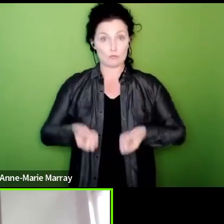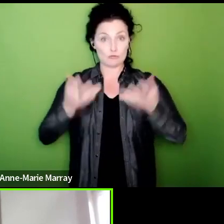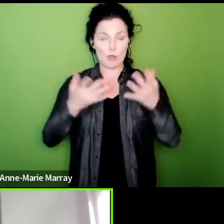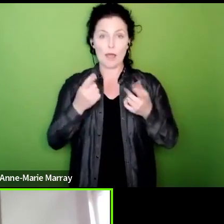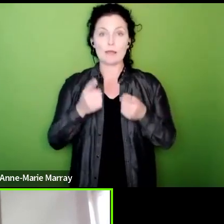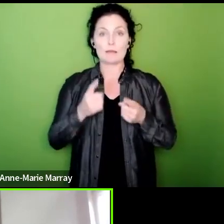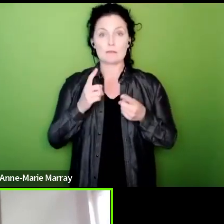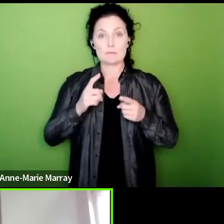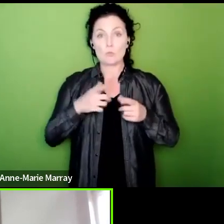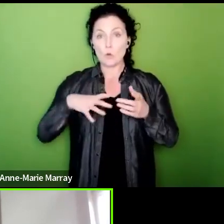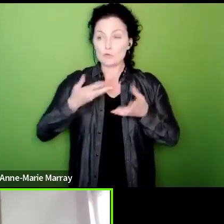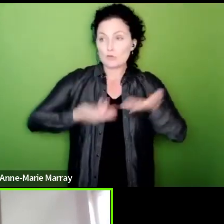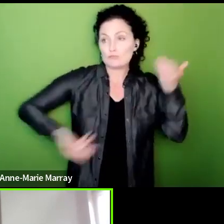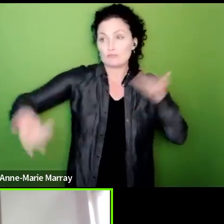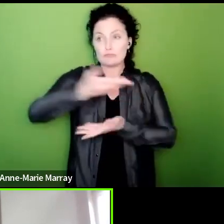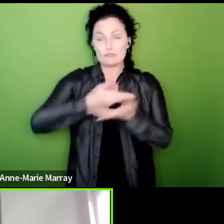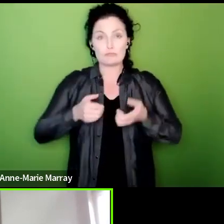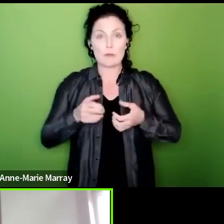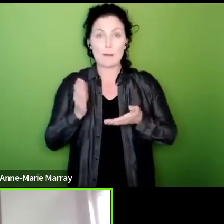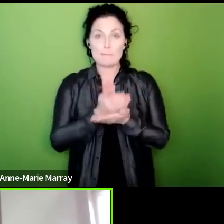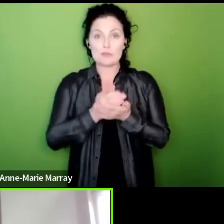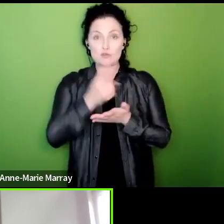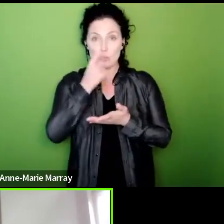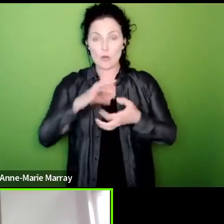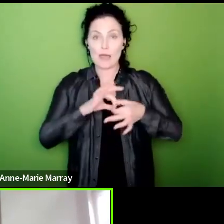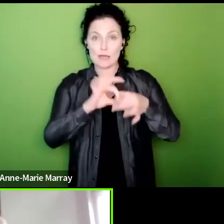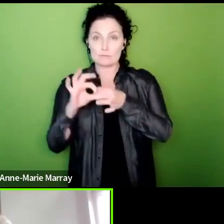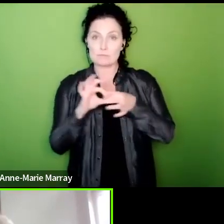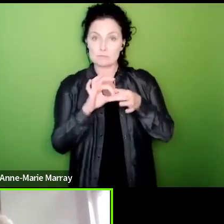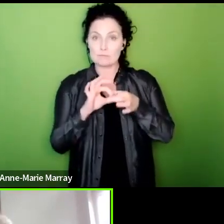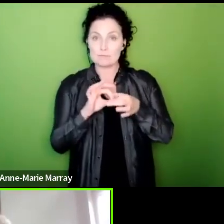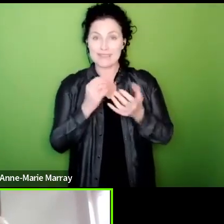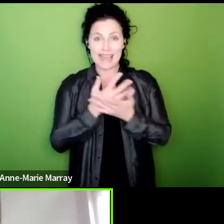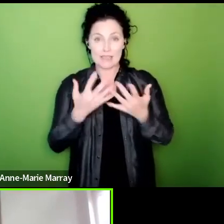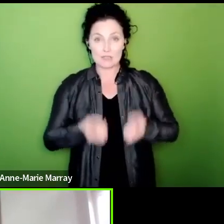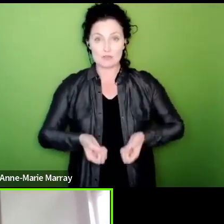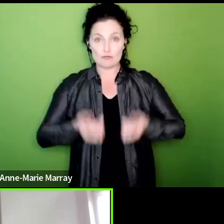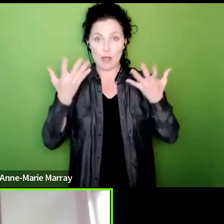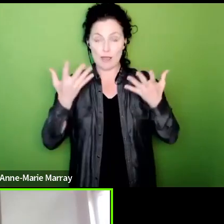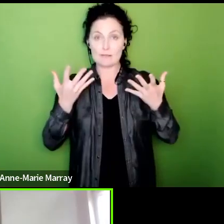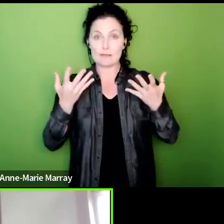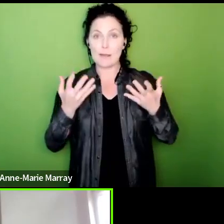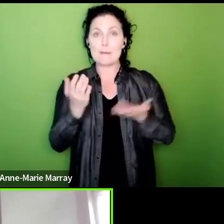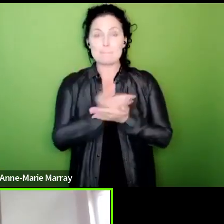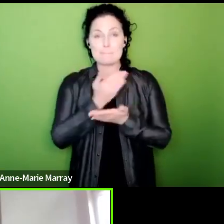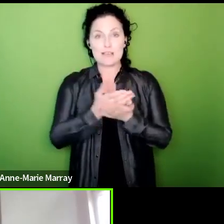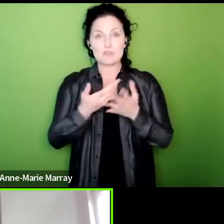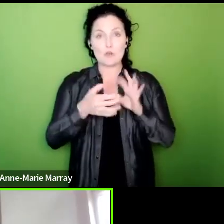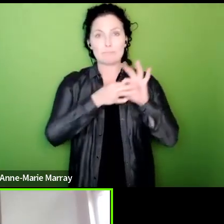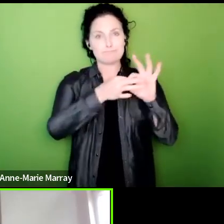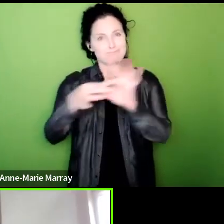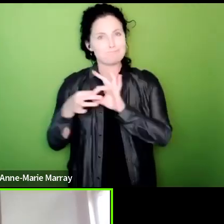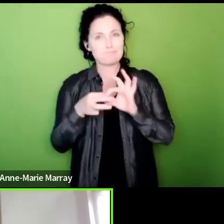of our campaigns to ensure that any action being called can be done together with other unions when